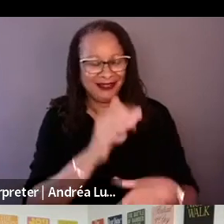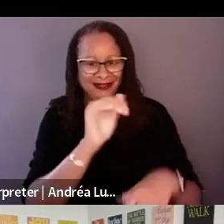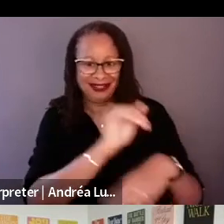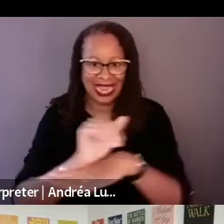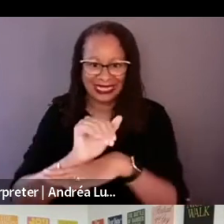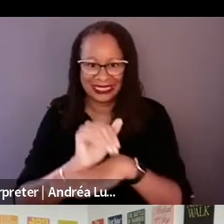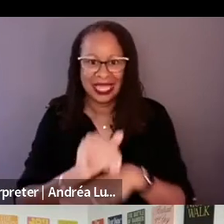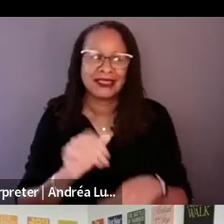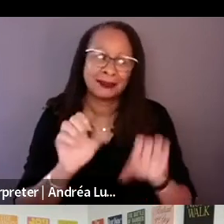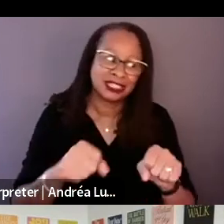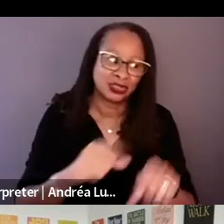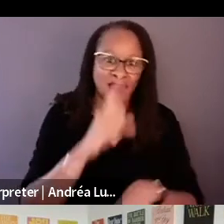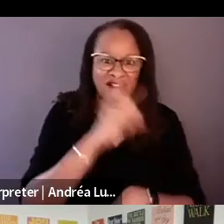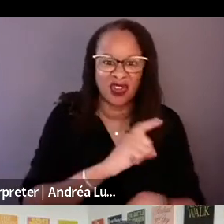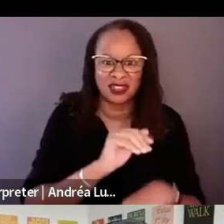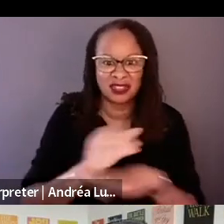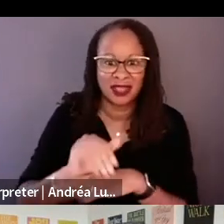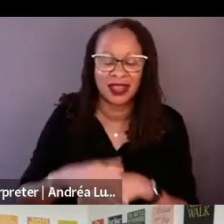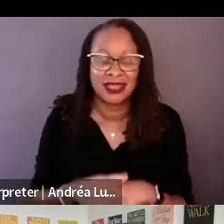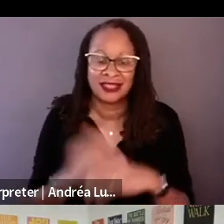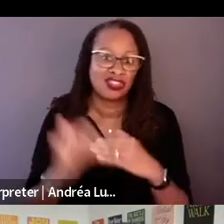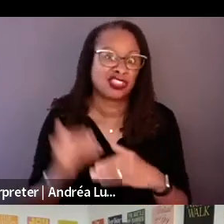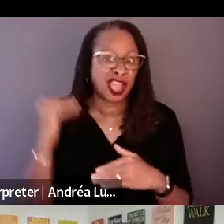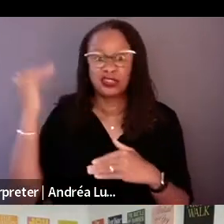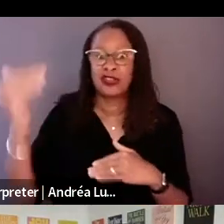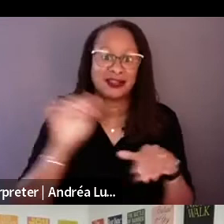showed up in the second round of the shooting.